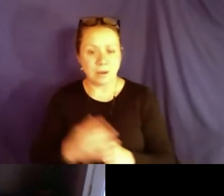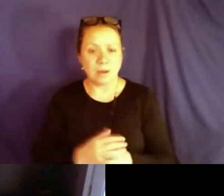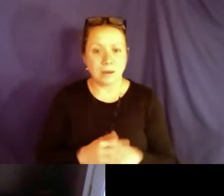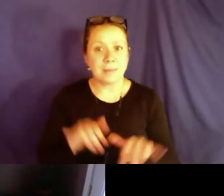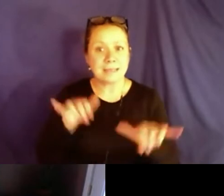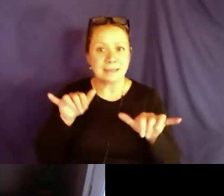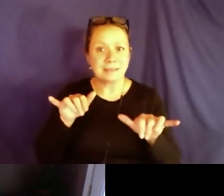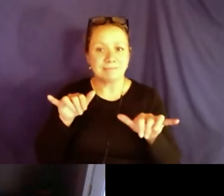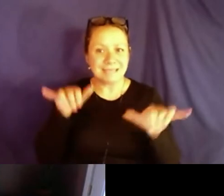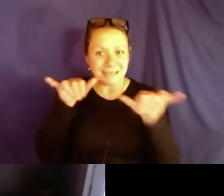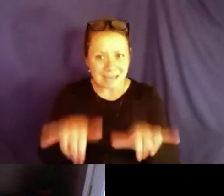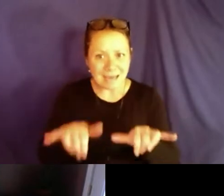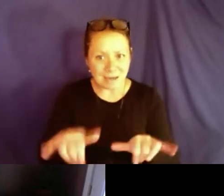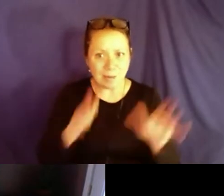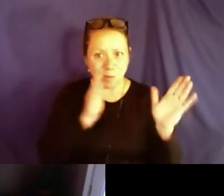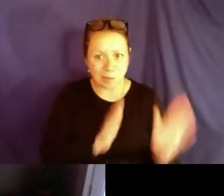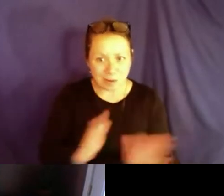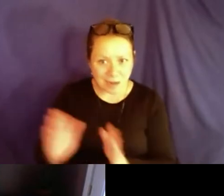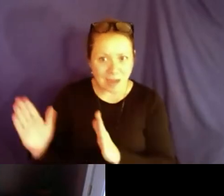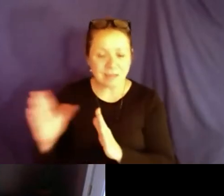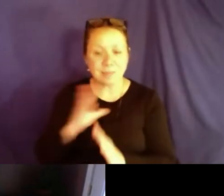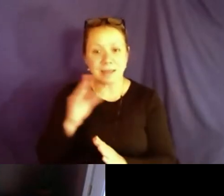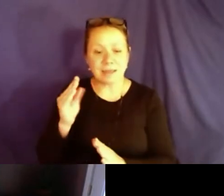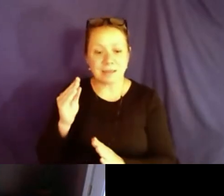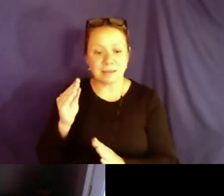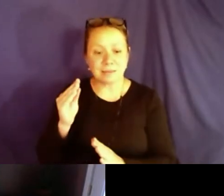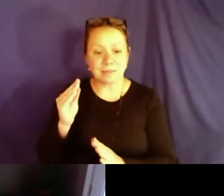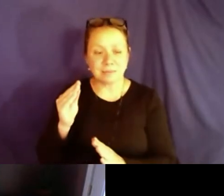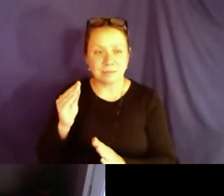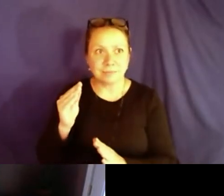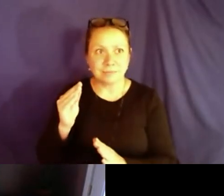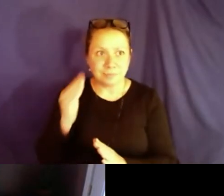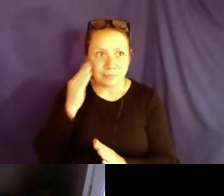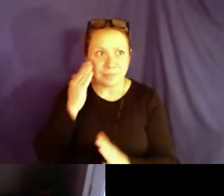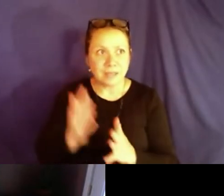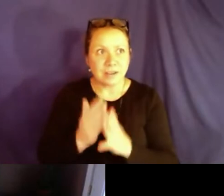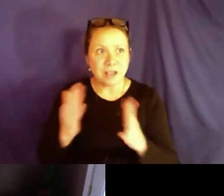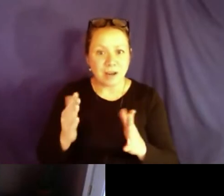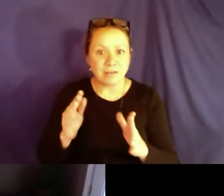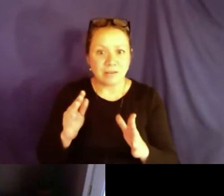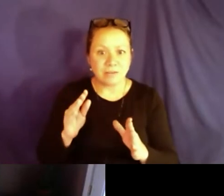The biggest challenge for me -- there is quite a few, actually. One is the big one.